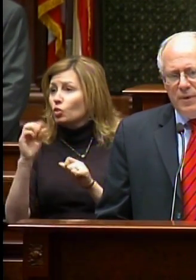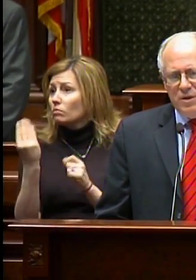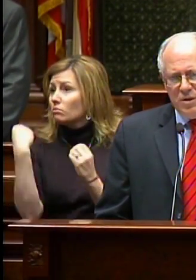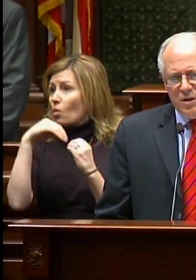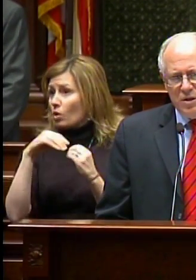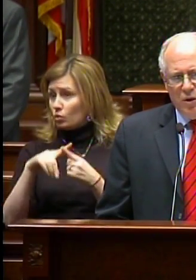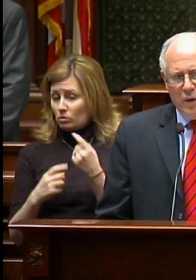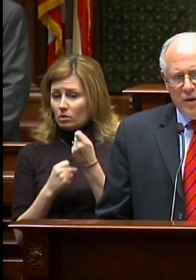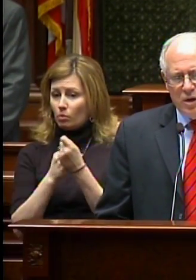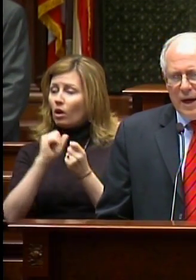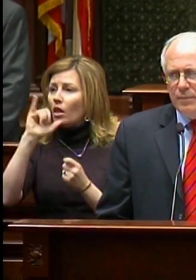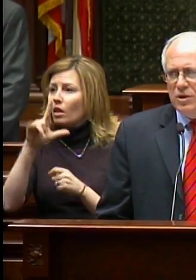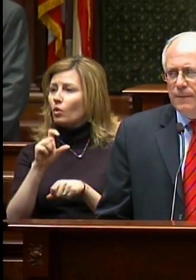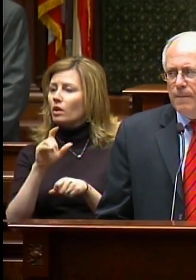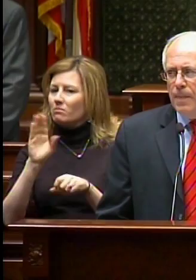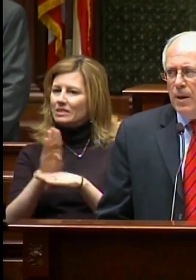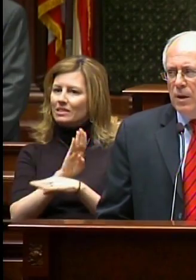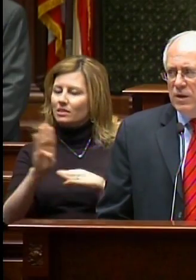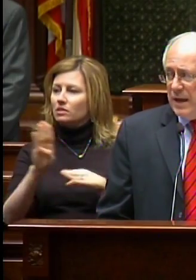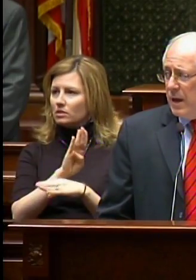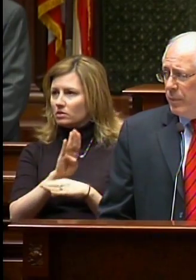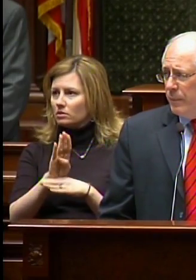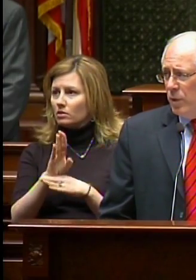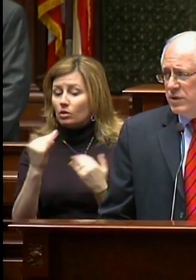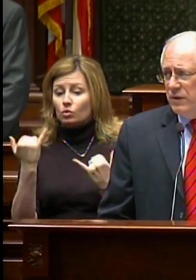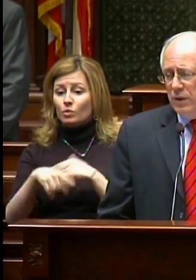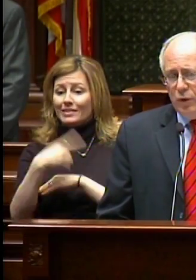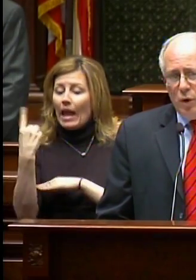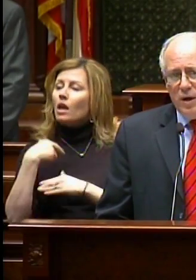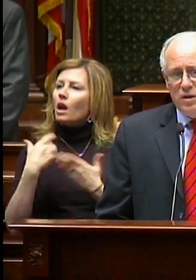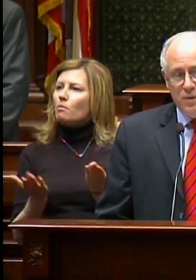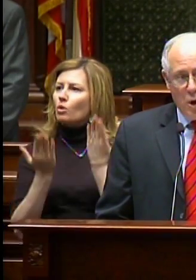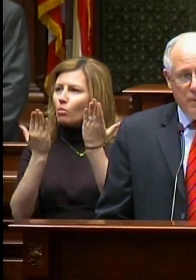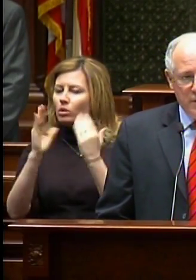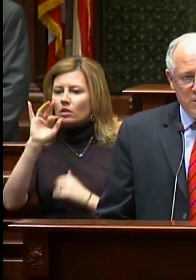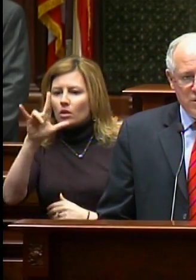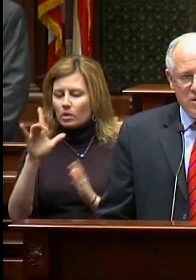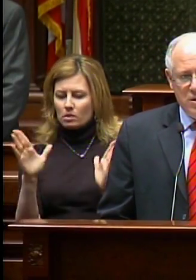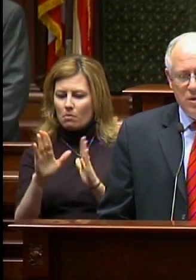businesses and create jobs. Today, I am proposing the Illinois Small Business